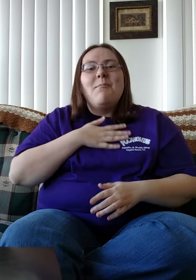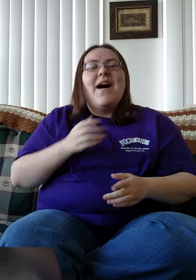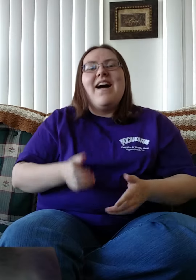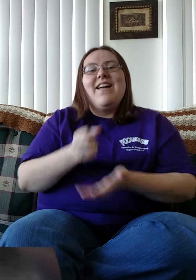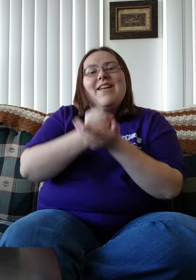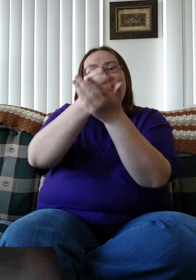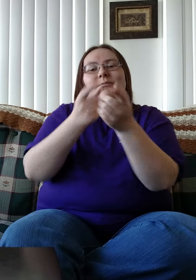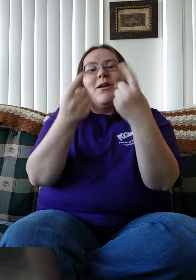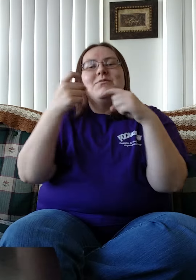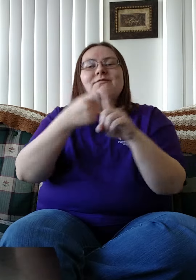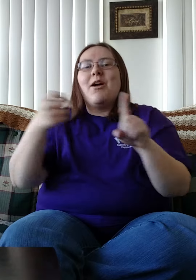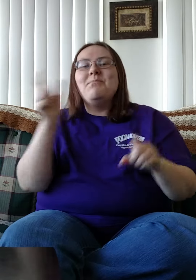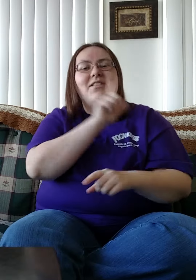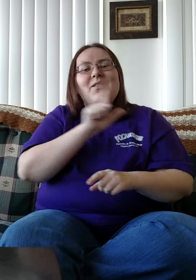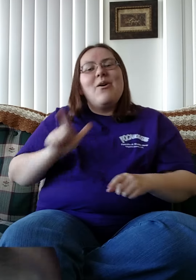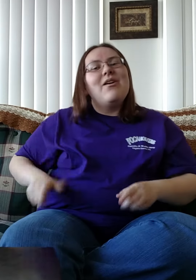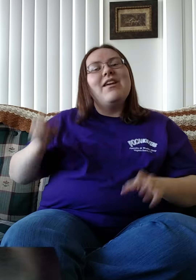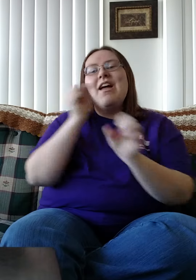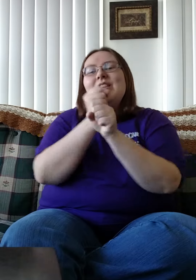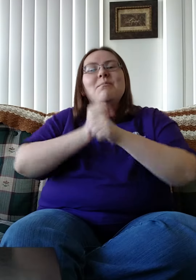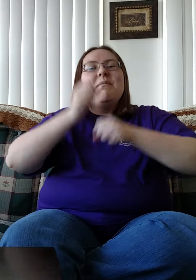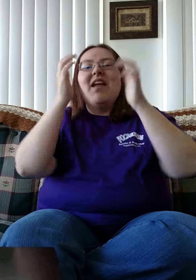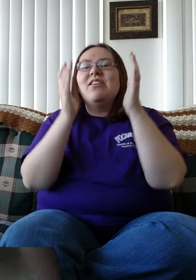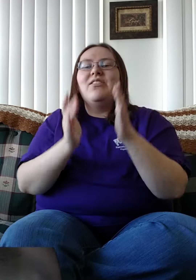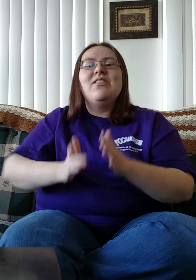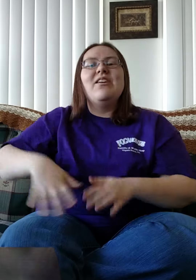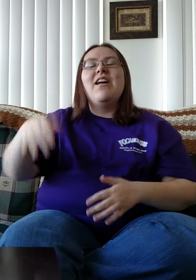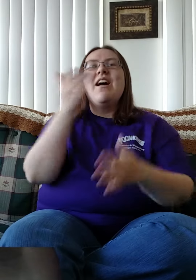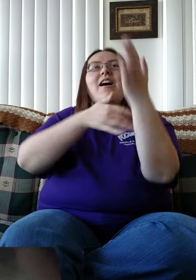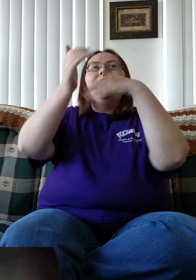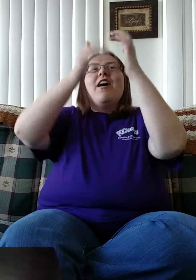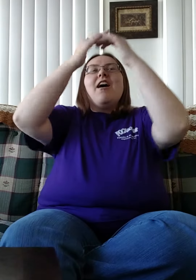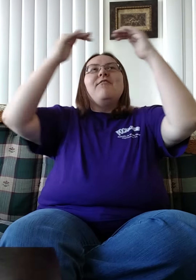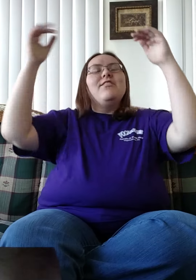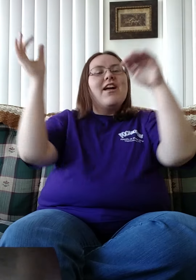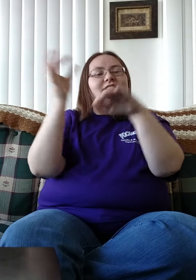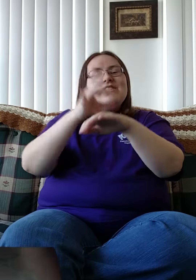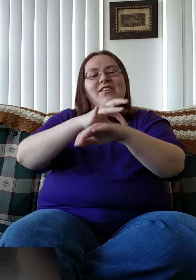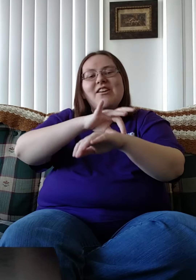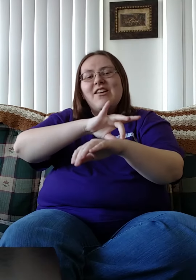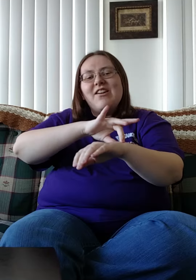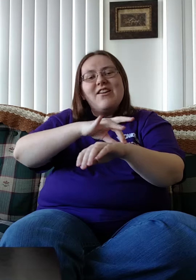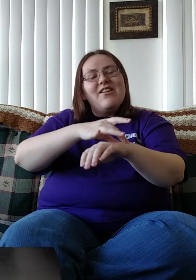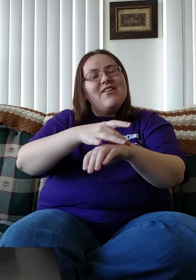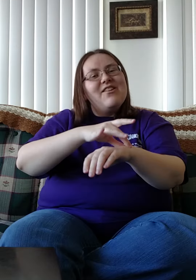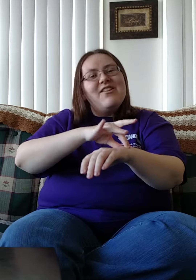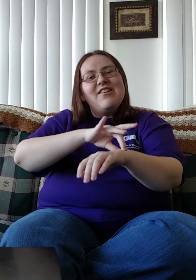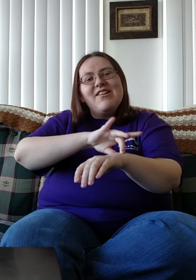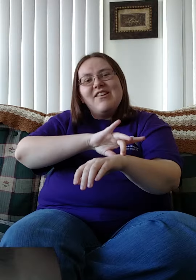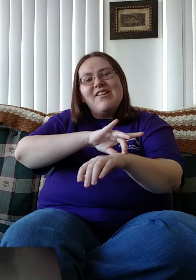My help comes from the Lord The maker of heaven and earth